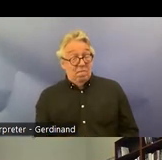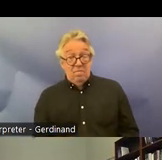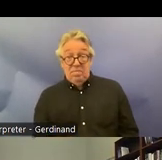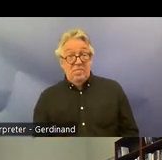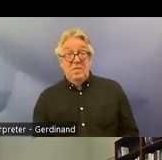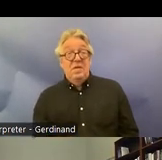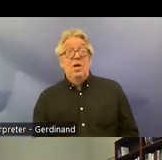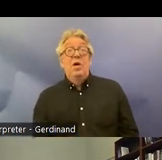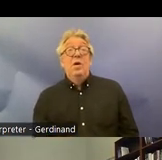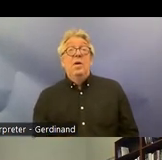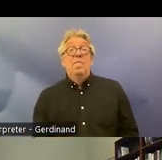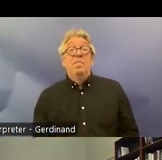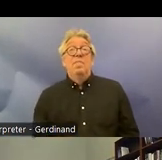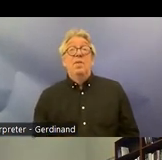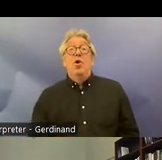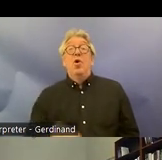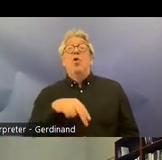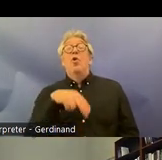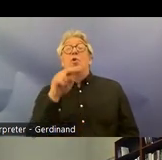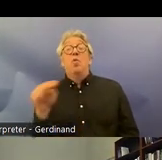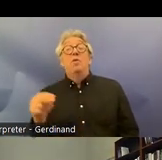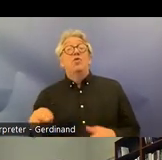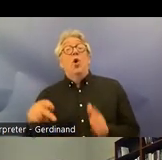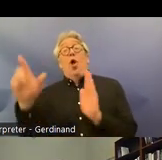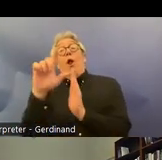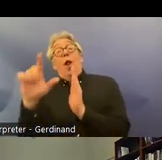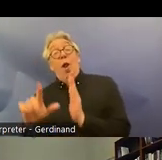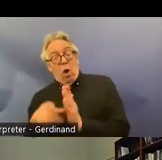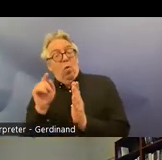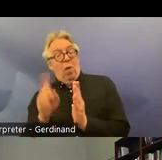that Norwegian law is interpreted in line with International conventions and